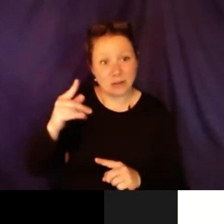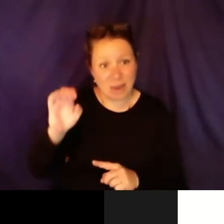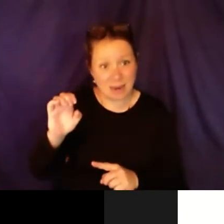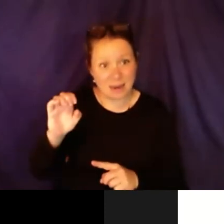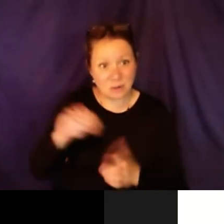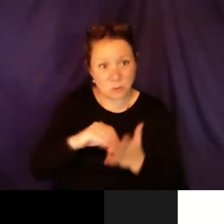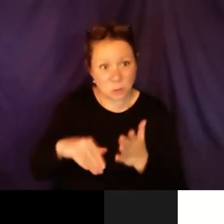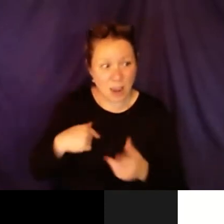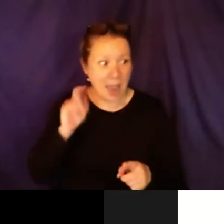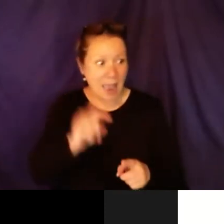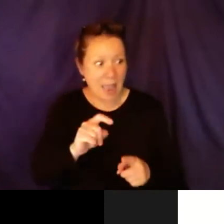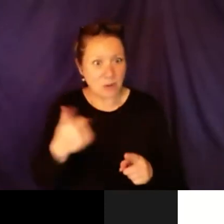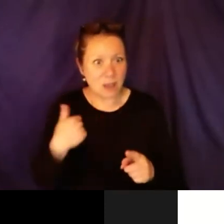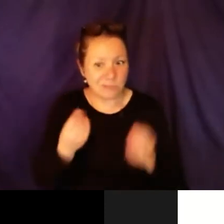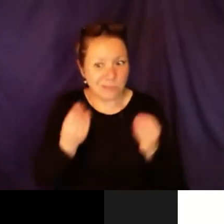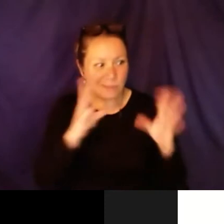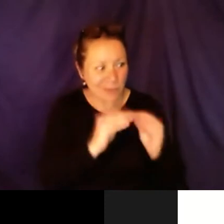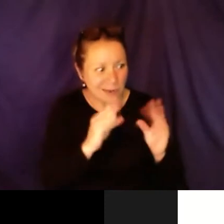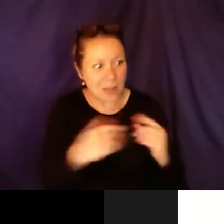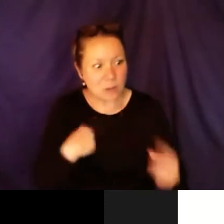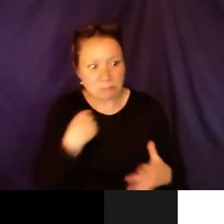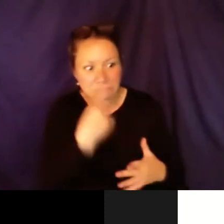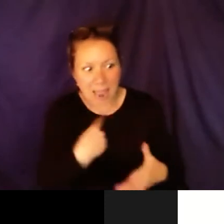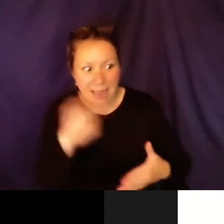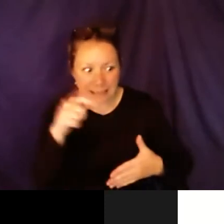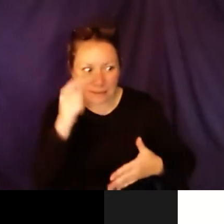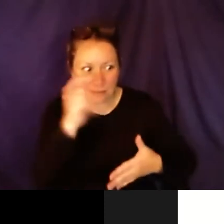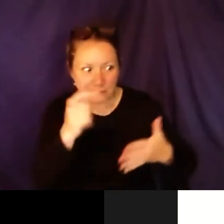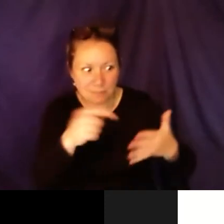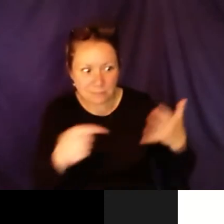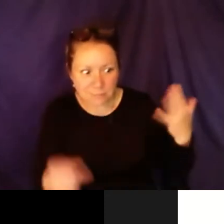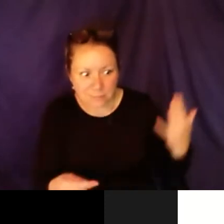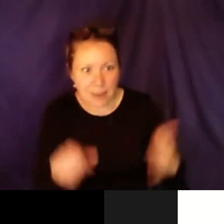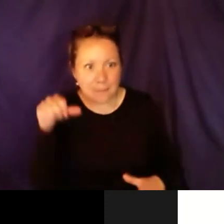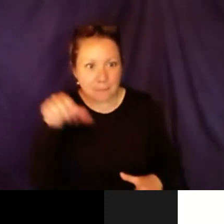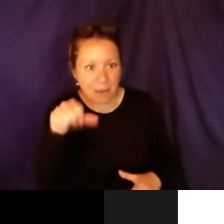So we had to